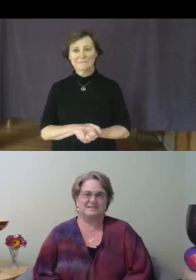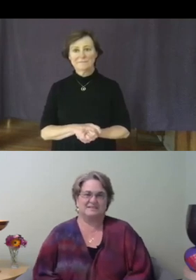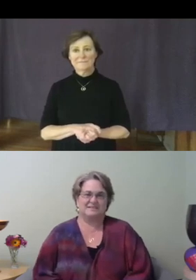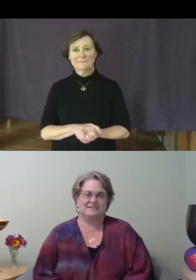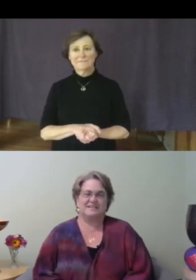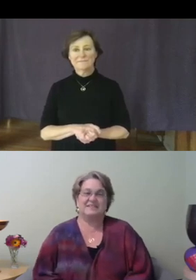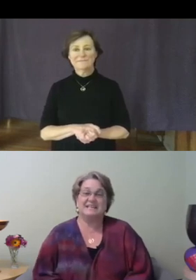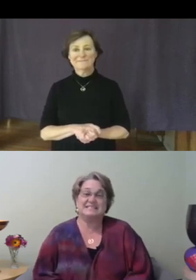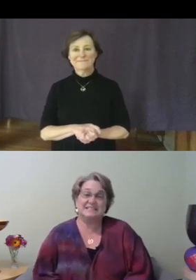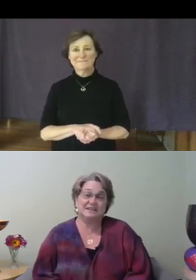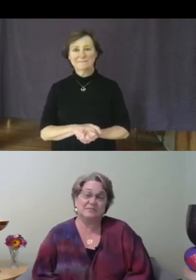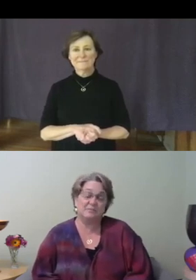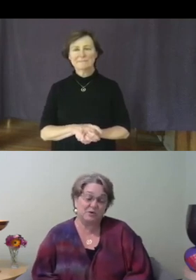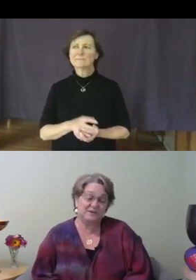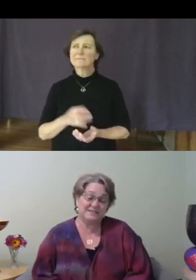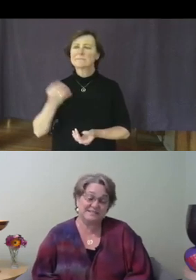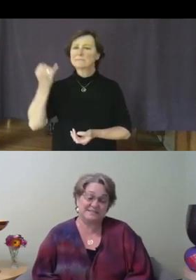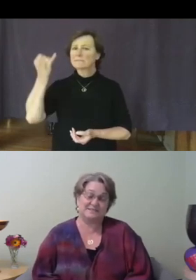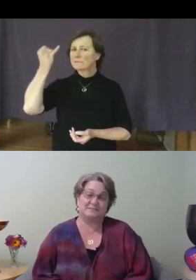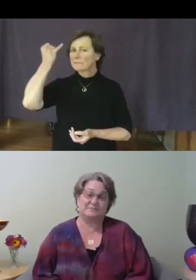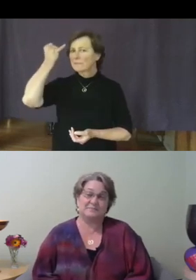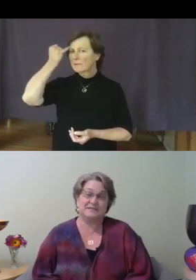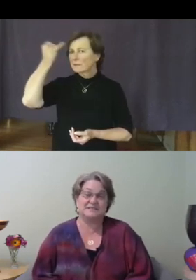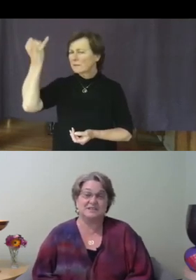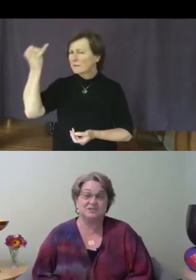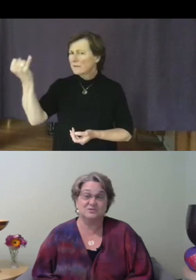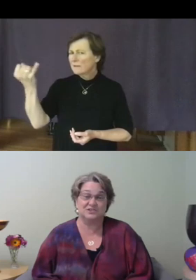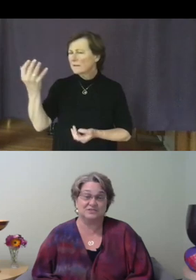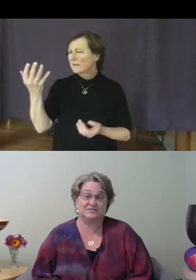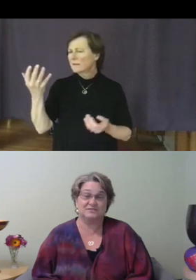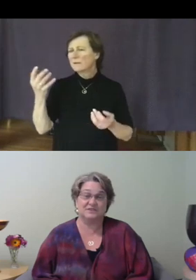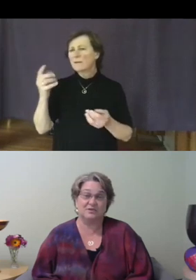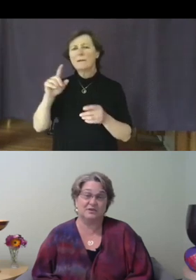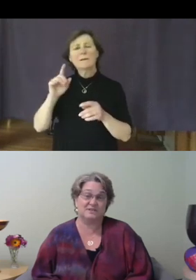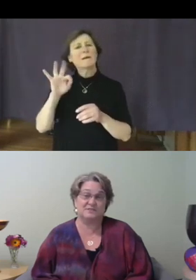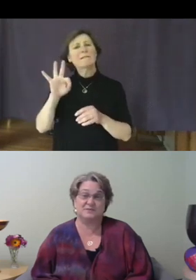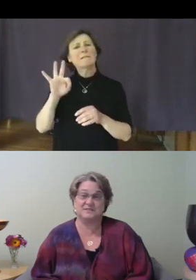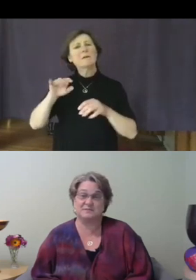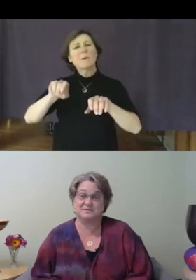The idea of a broken system is an illusion, according to the principles of